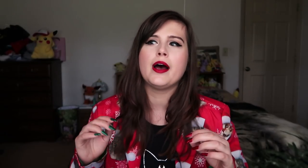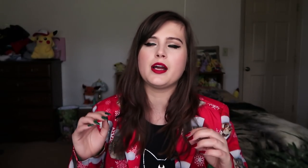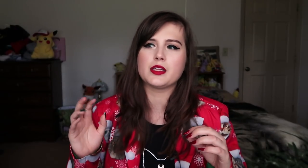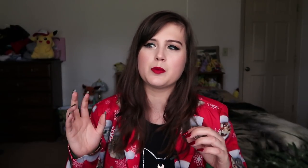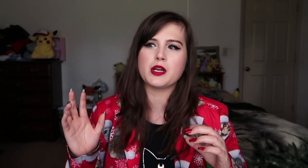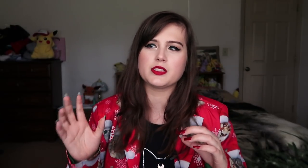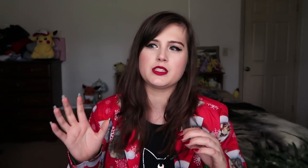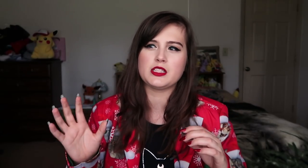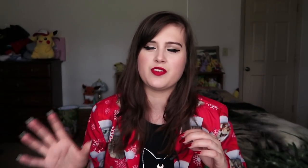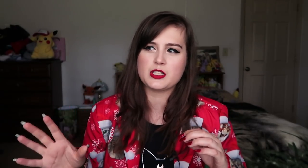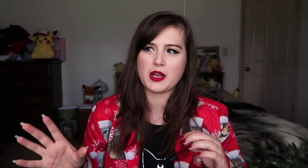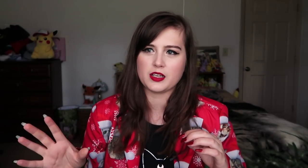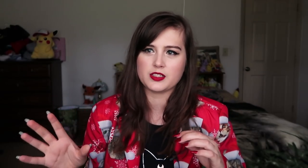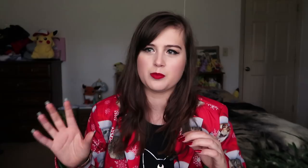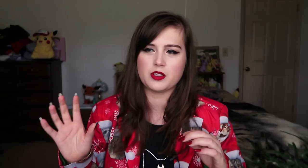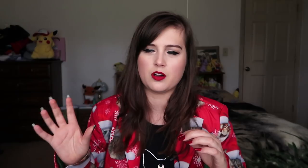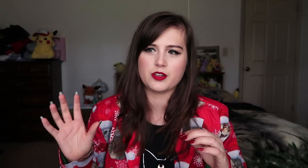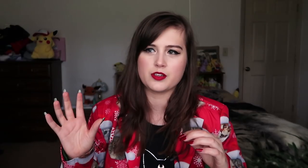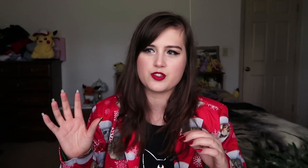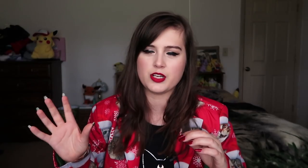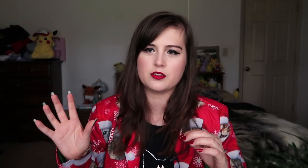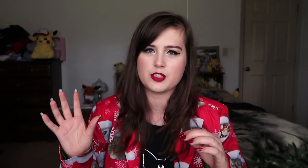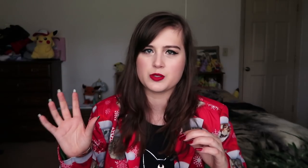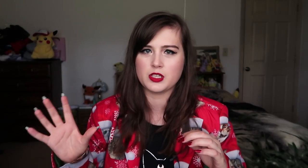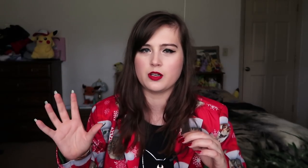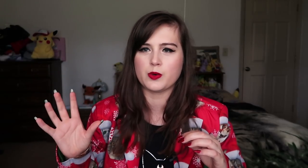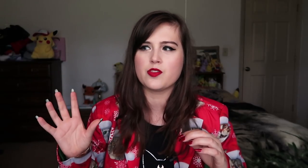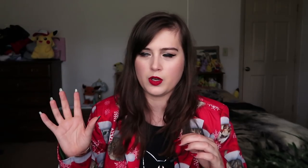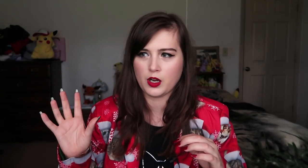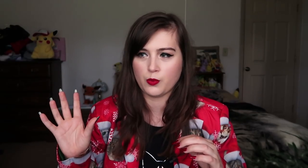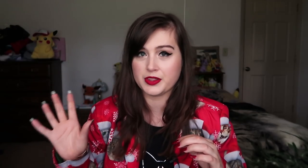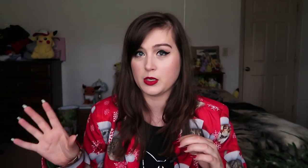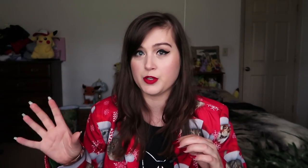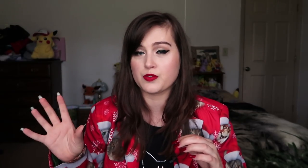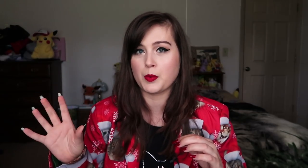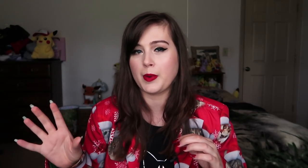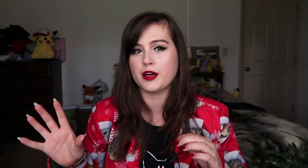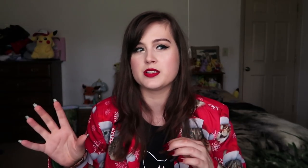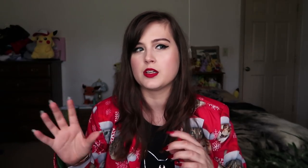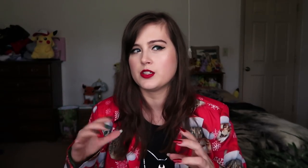and I think, because of the defence mechanism and all the shit that she was dealing with with the abuse from her parents,